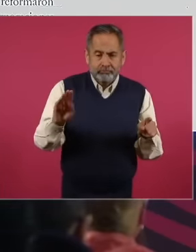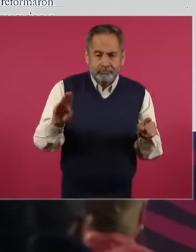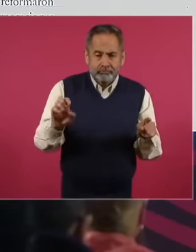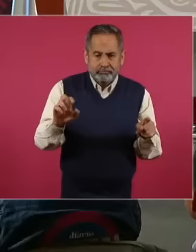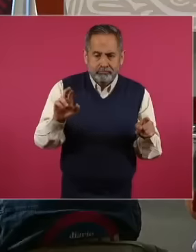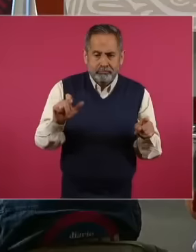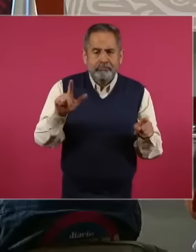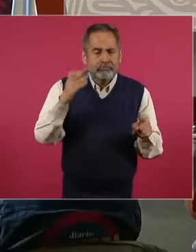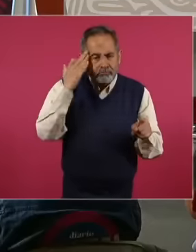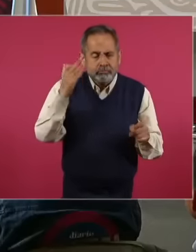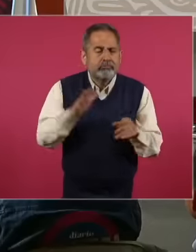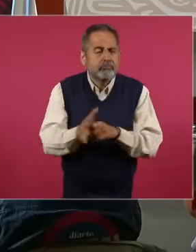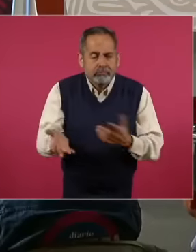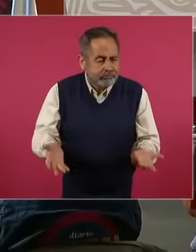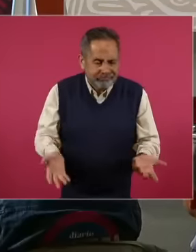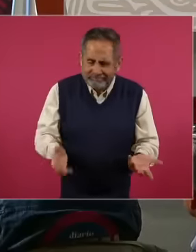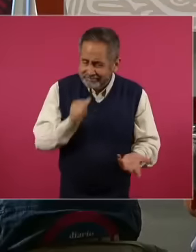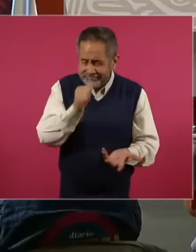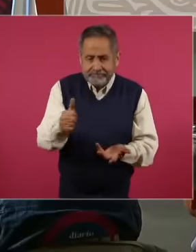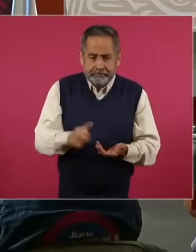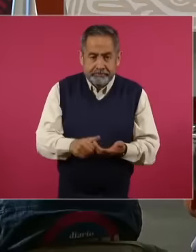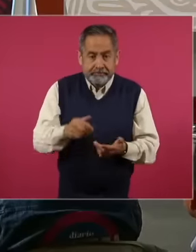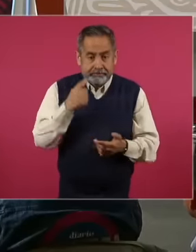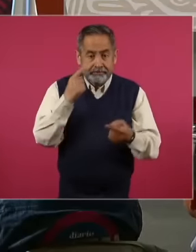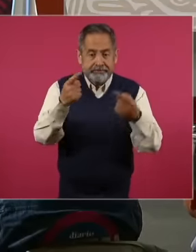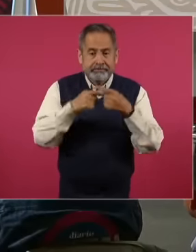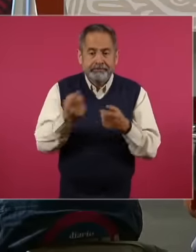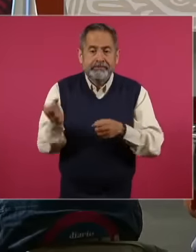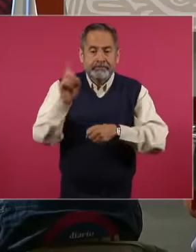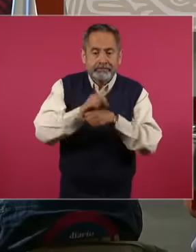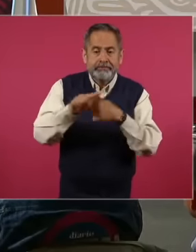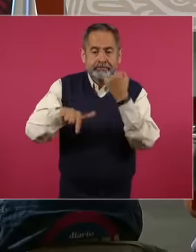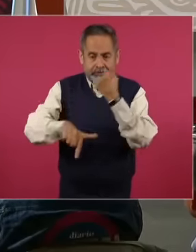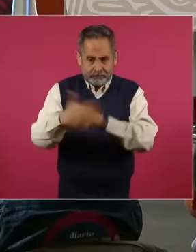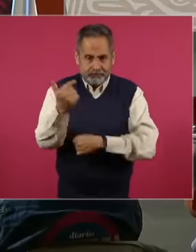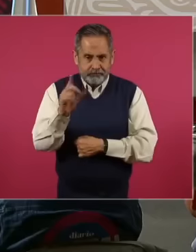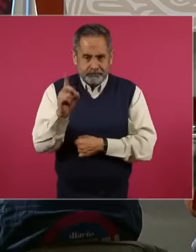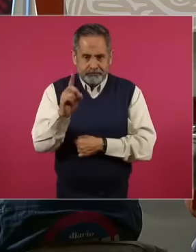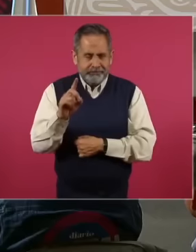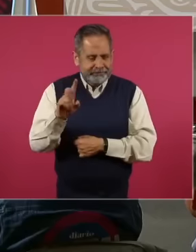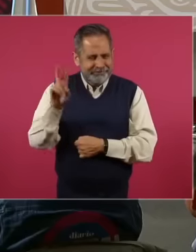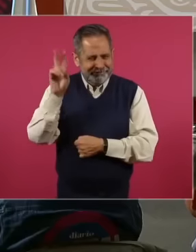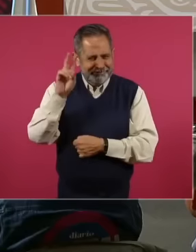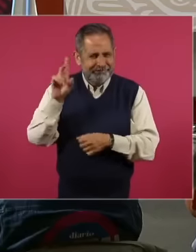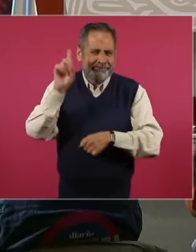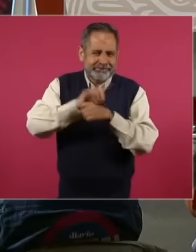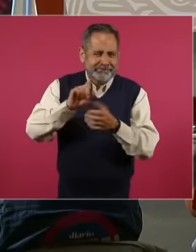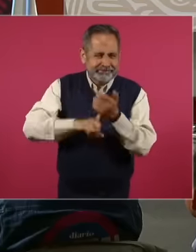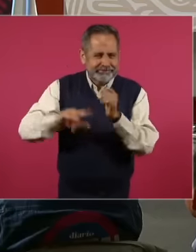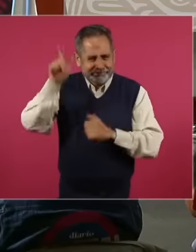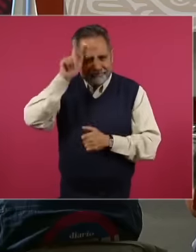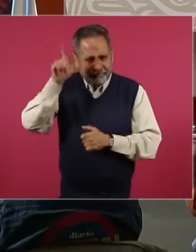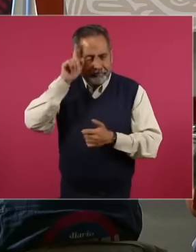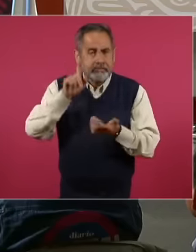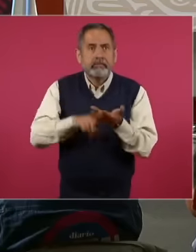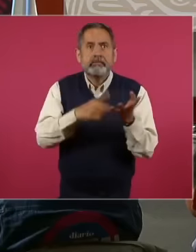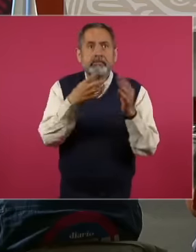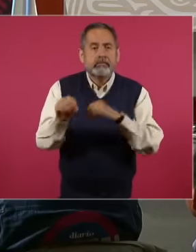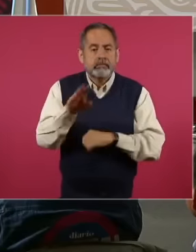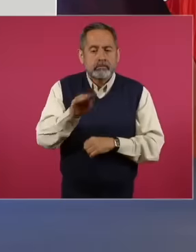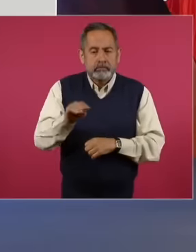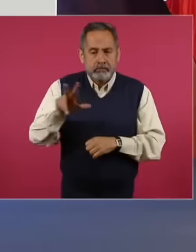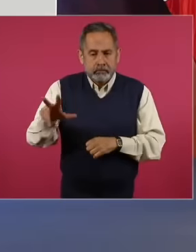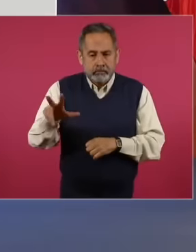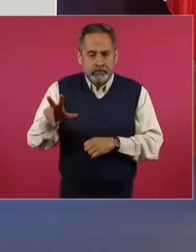On December 12, the day of the Virgin of Guadalupe, 1998, deputies from the PRI and the